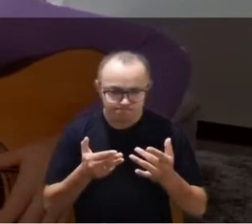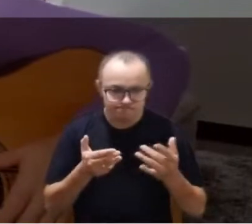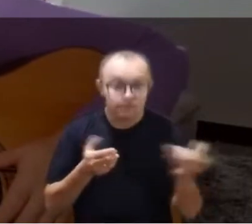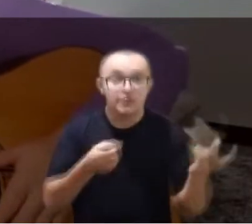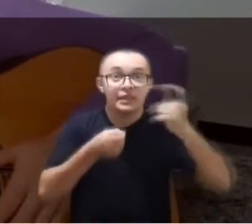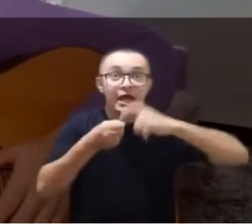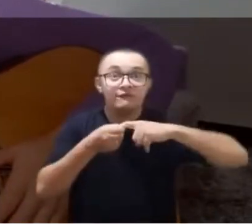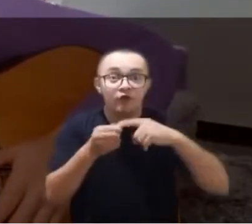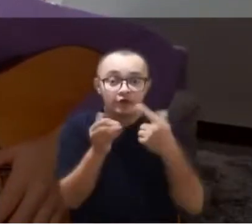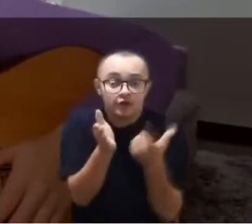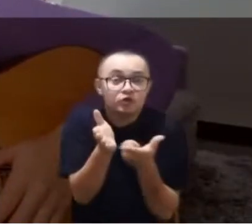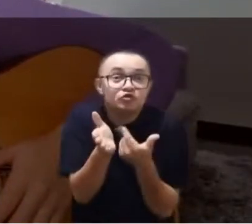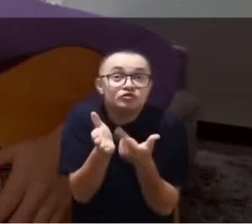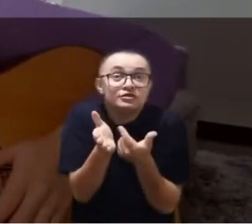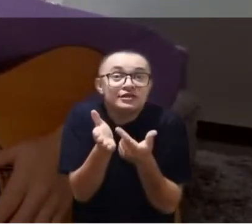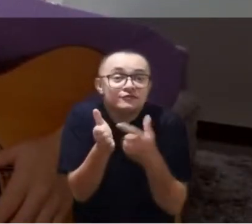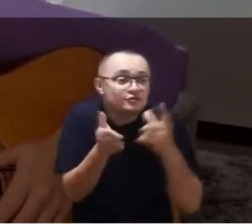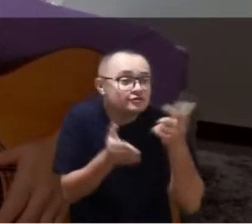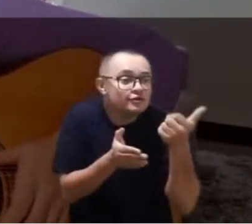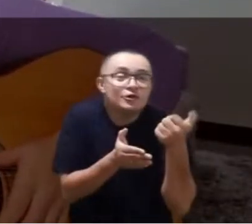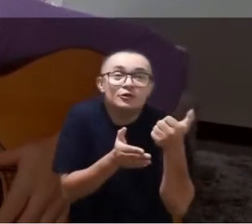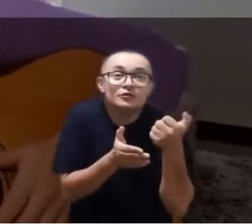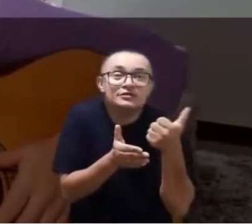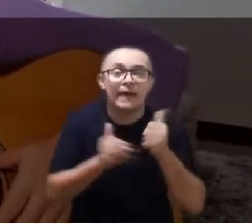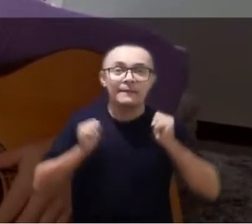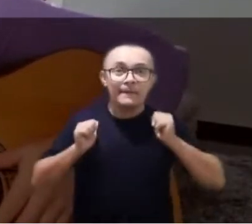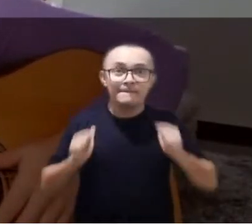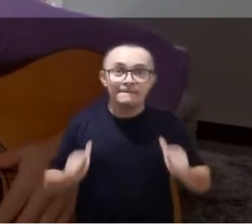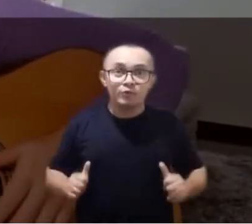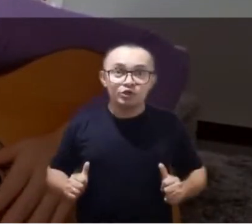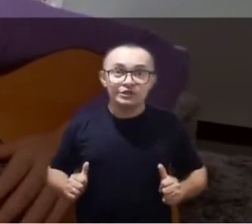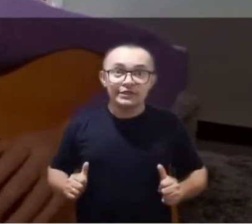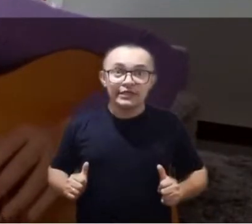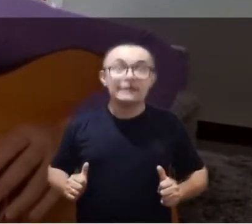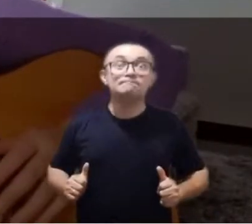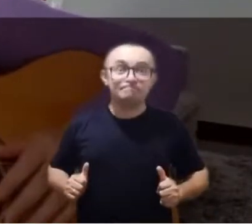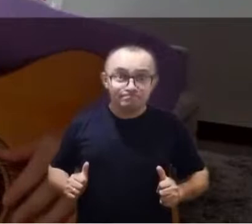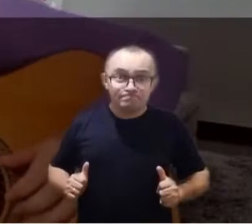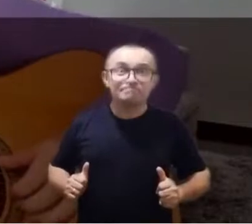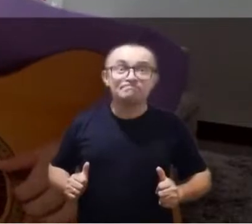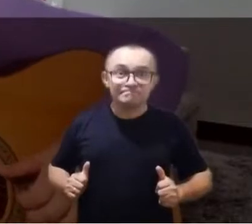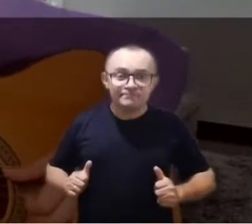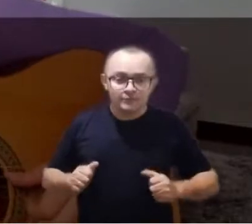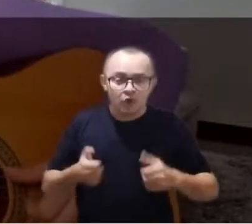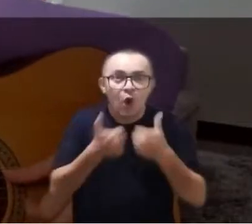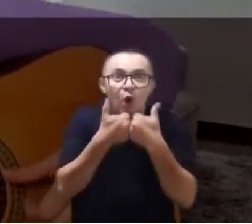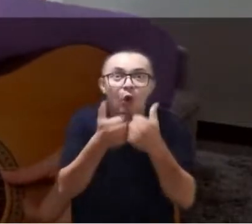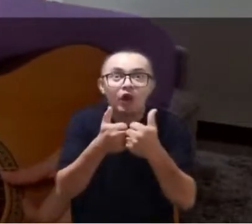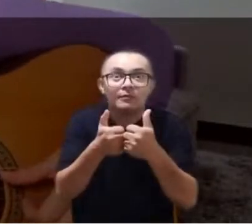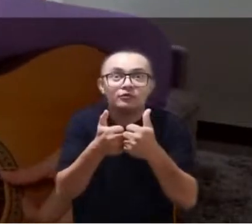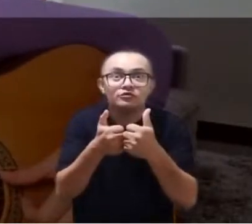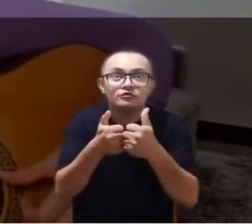the pencils, backpacks; the numerous buses will go back their way.